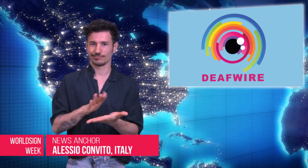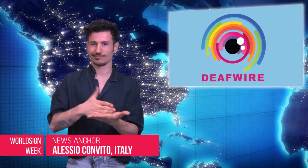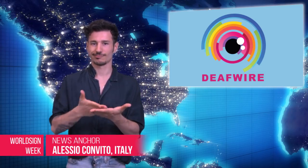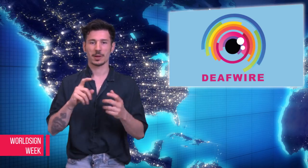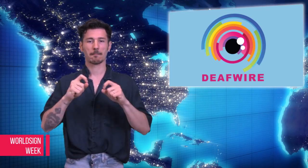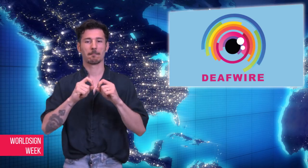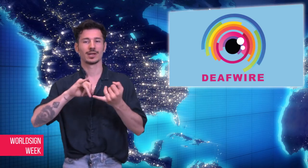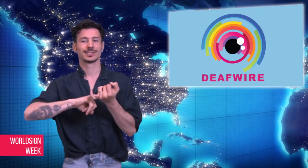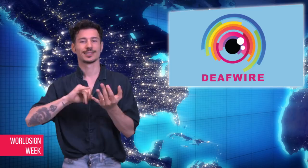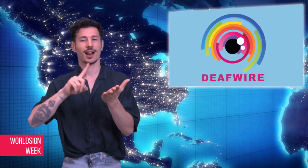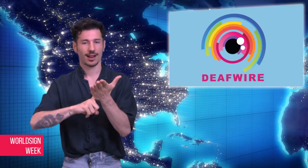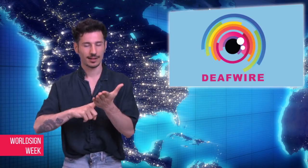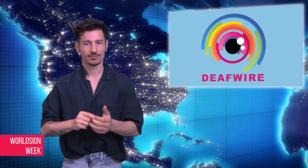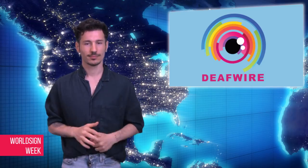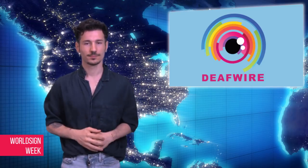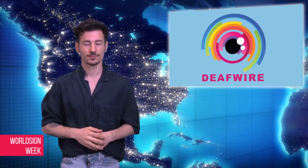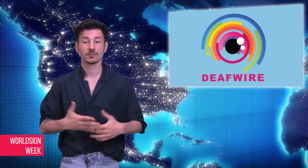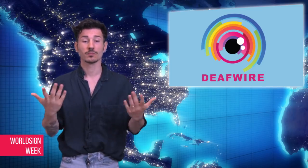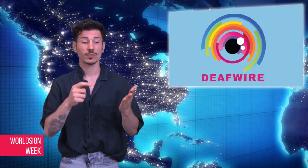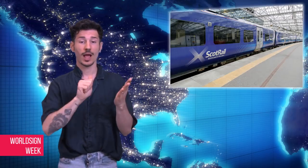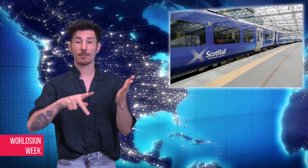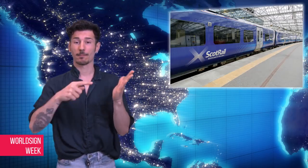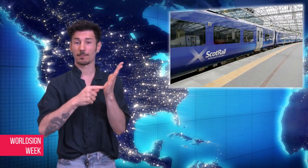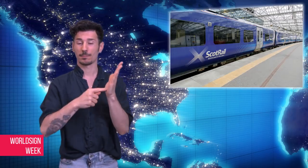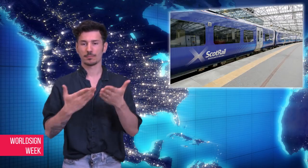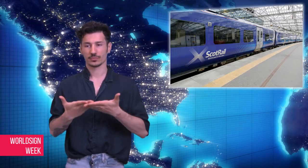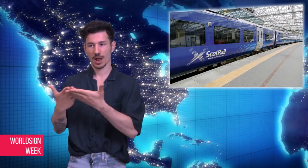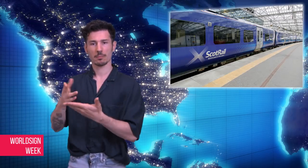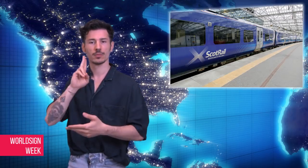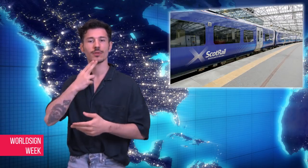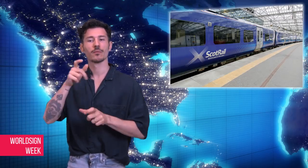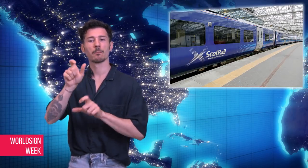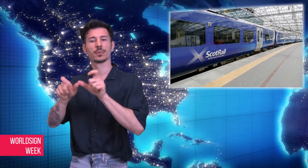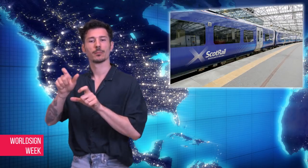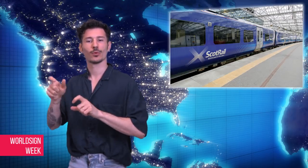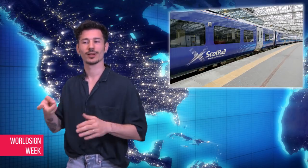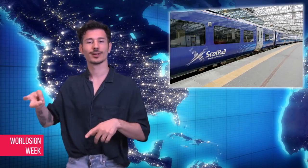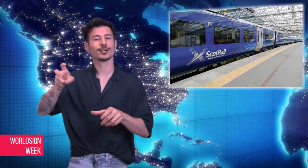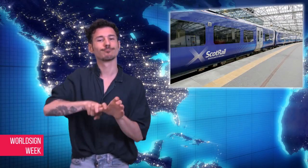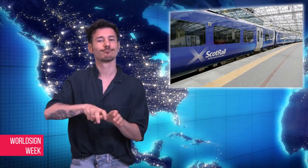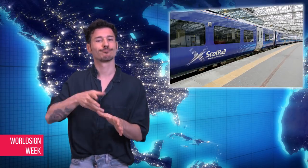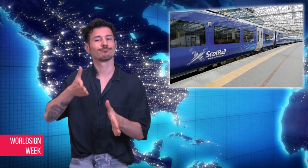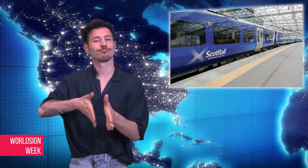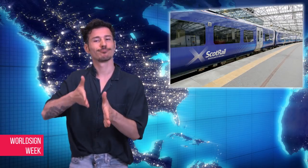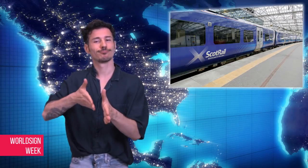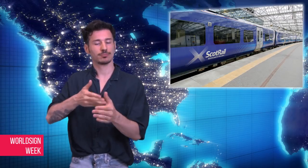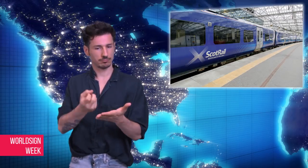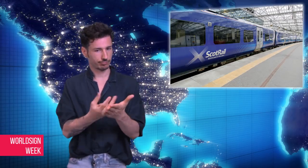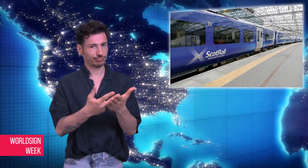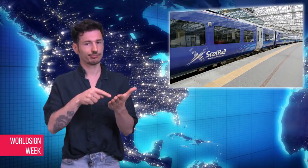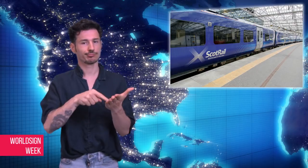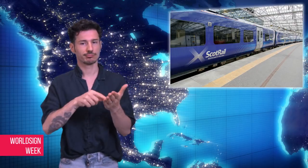provide immediate access to online interpreting for Deaf British Sign Language users.